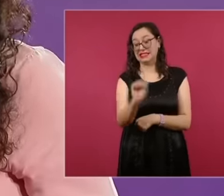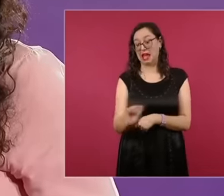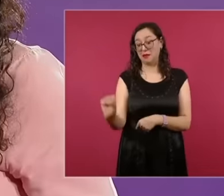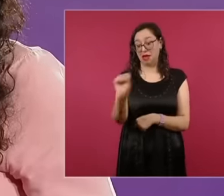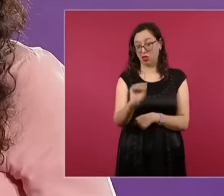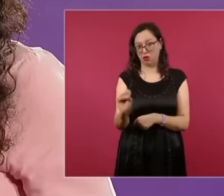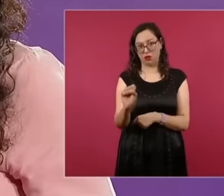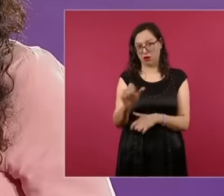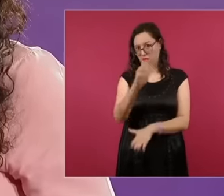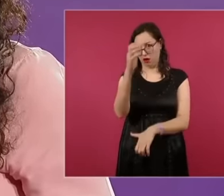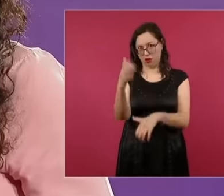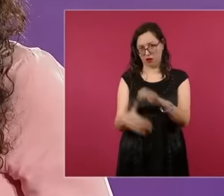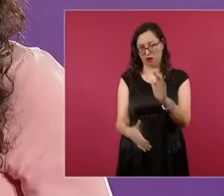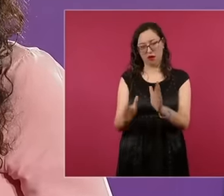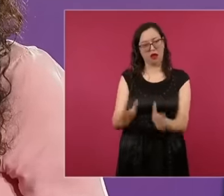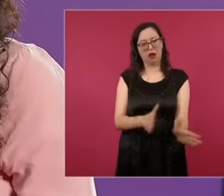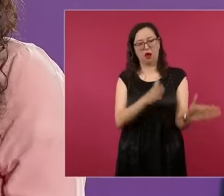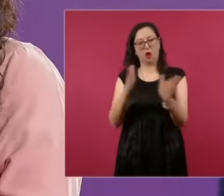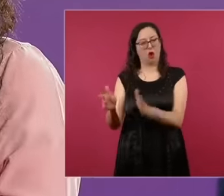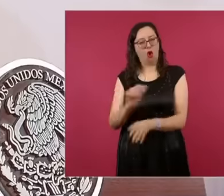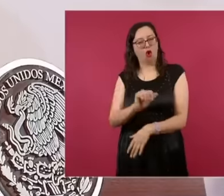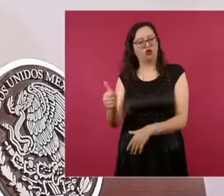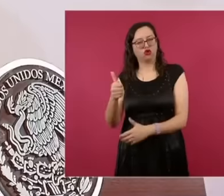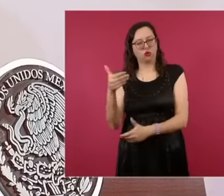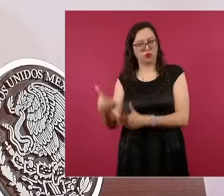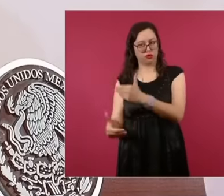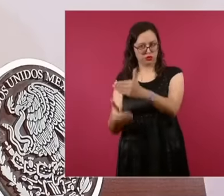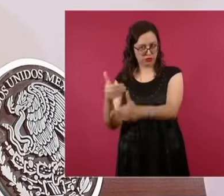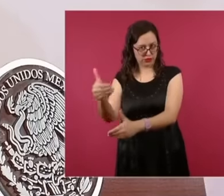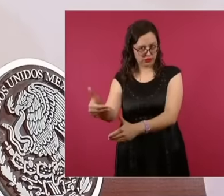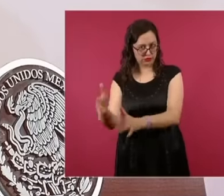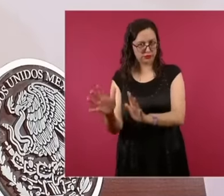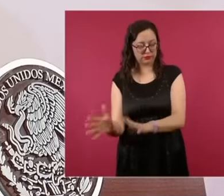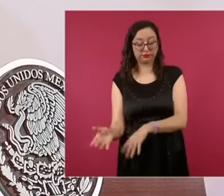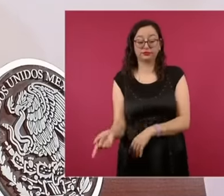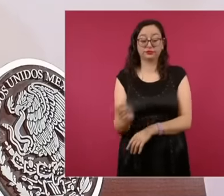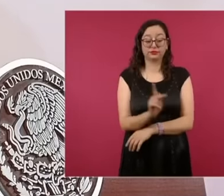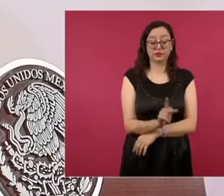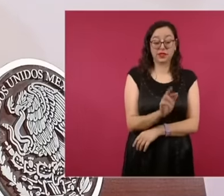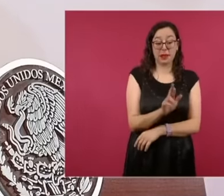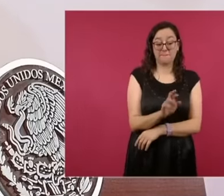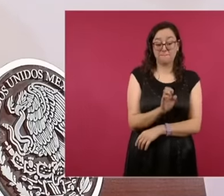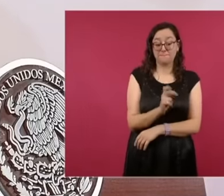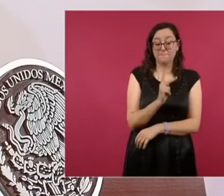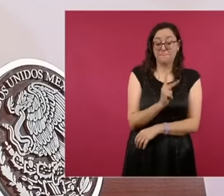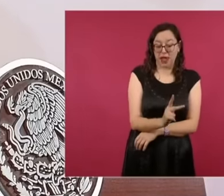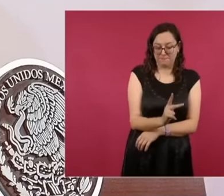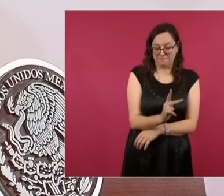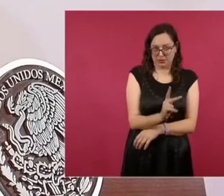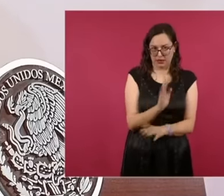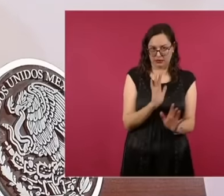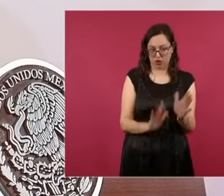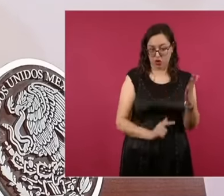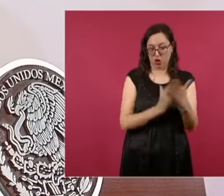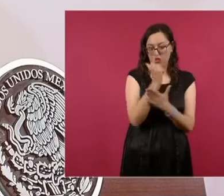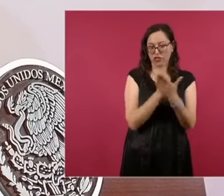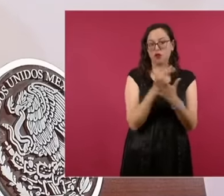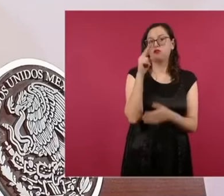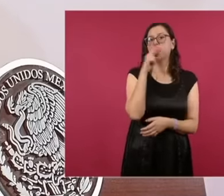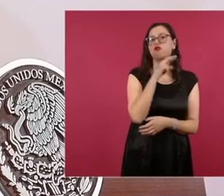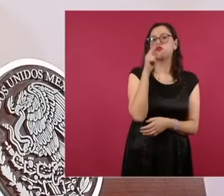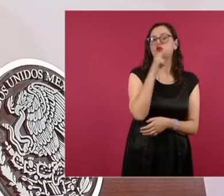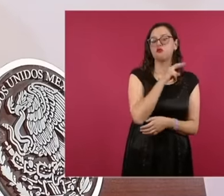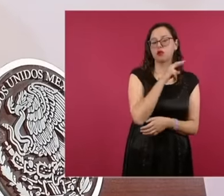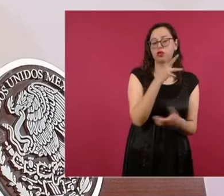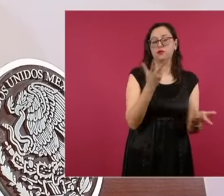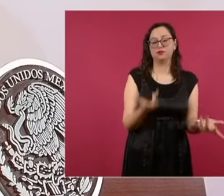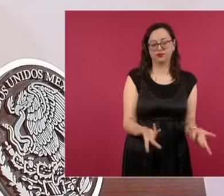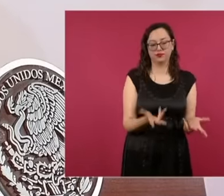to give the results of the closing of the preps e according to data from the INE at the close of the